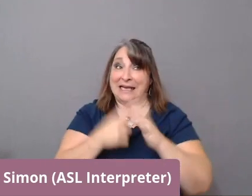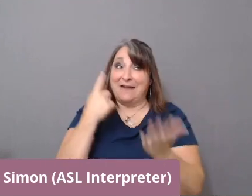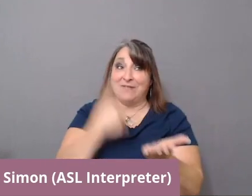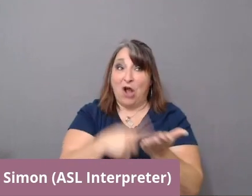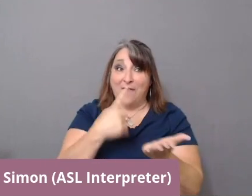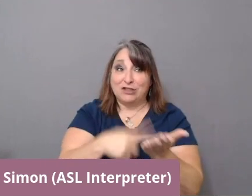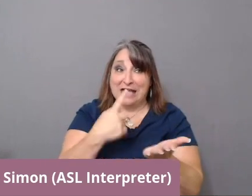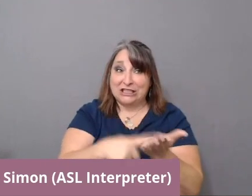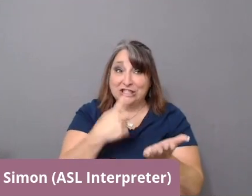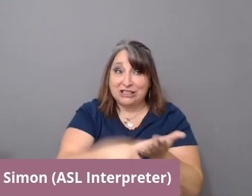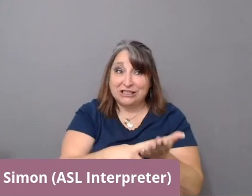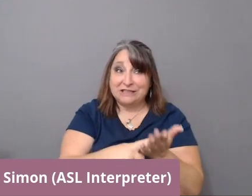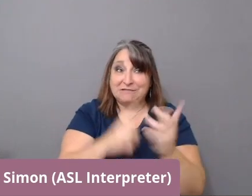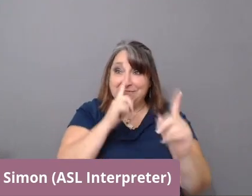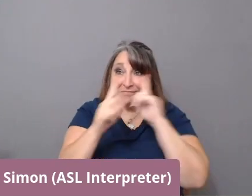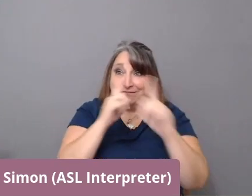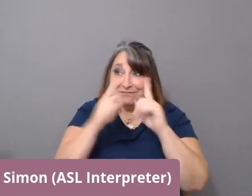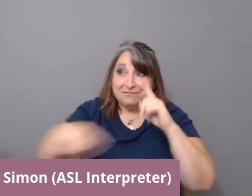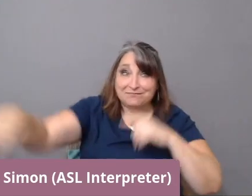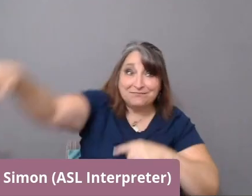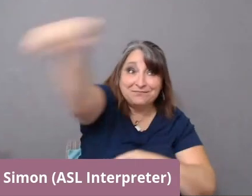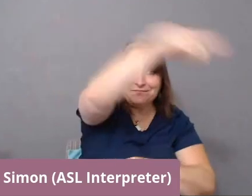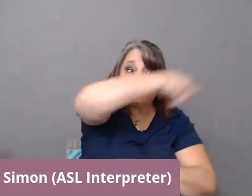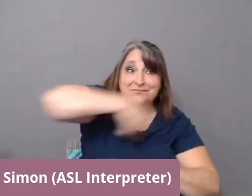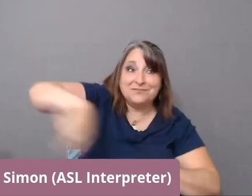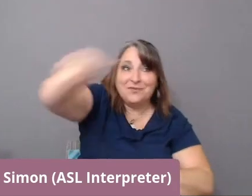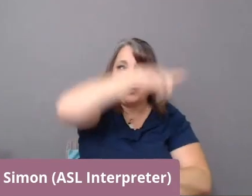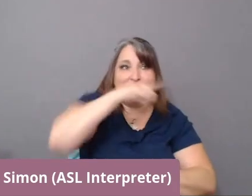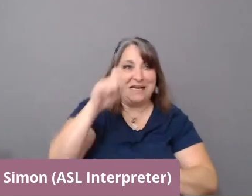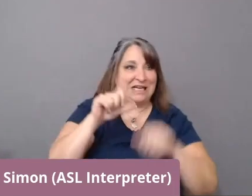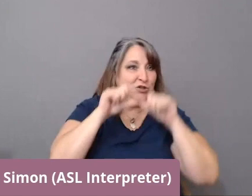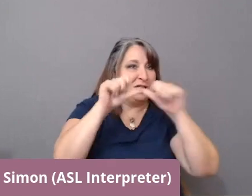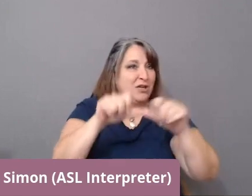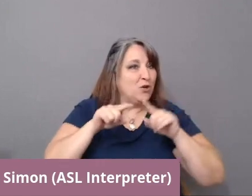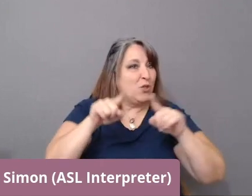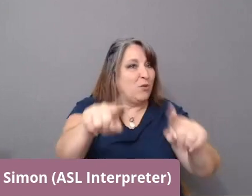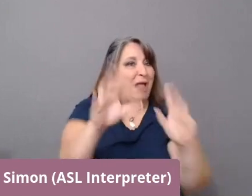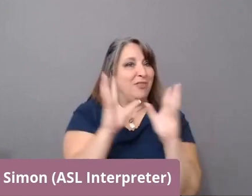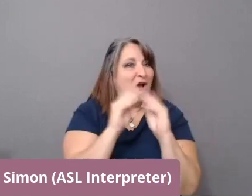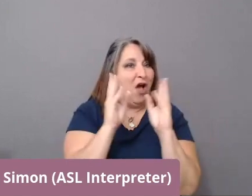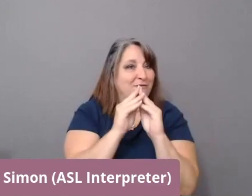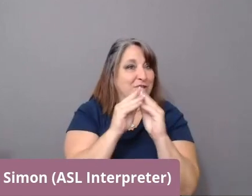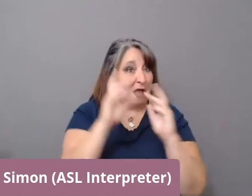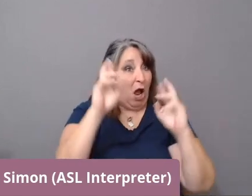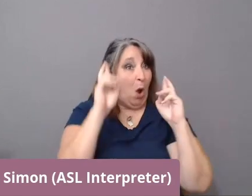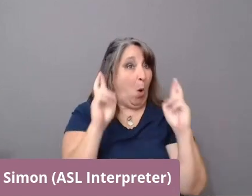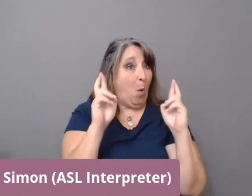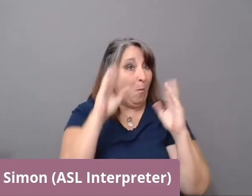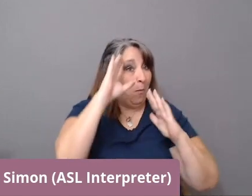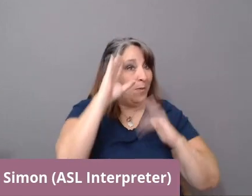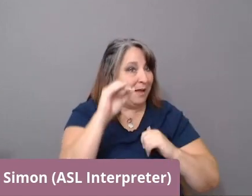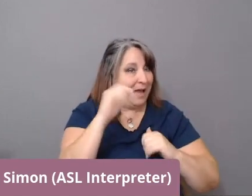that we need to continue throughout the conference, I hope. And I'm honored to be part of it.